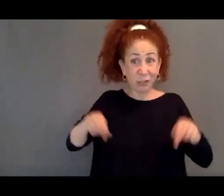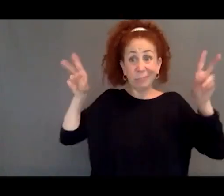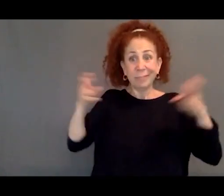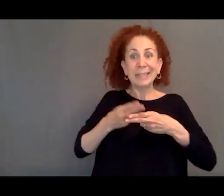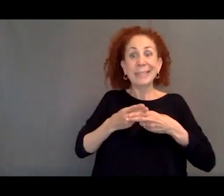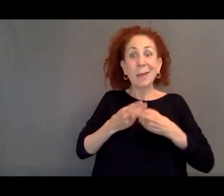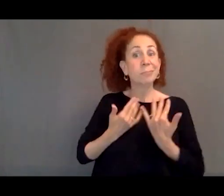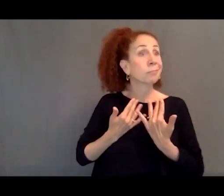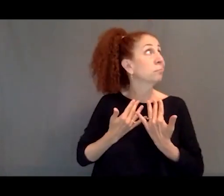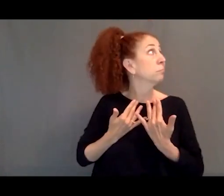temporary protected status.